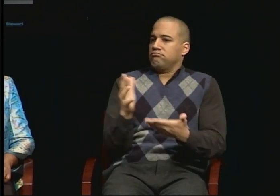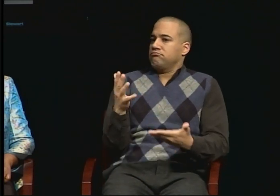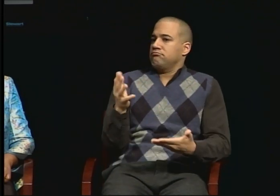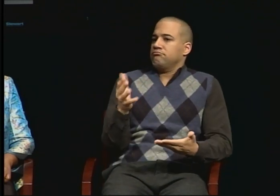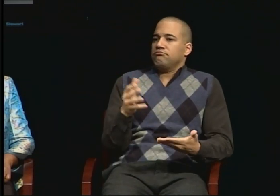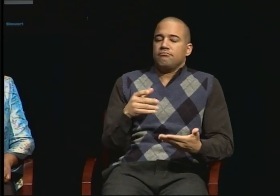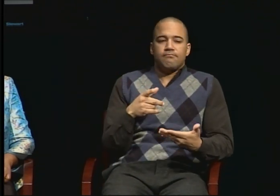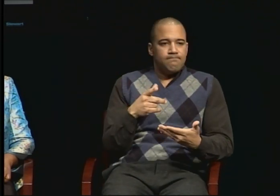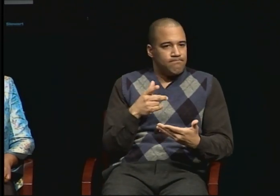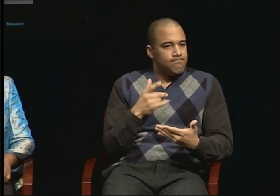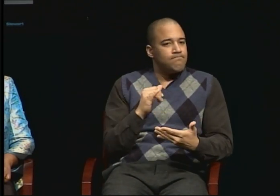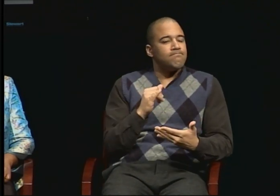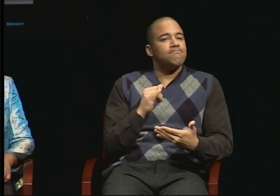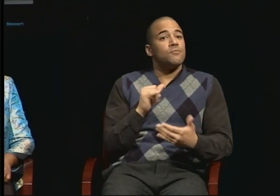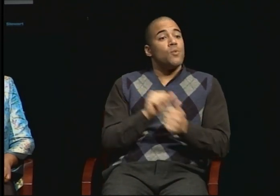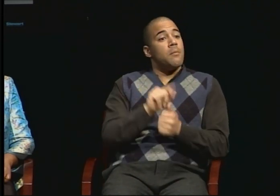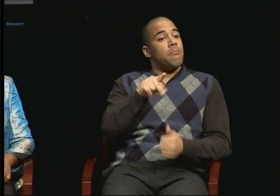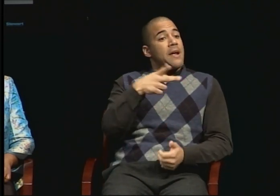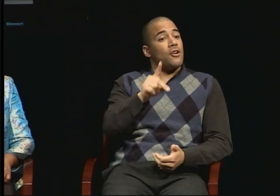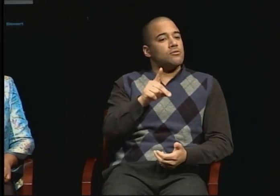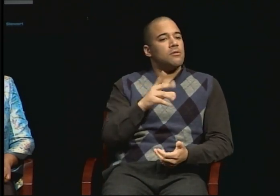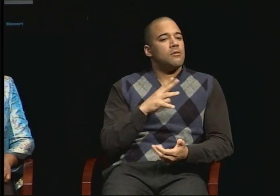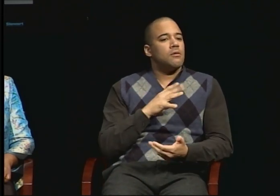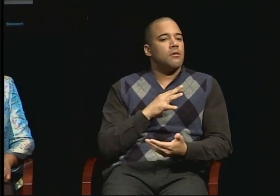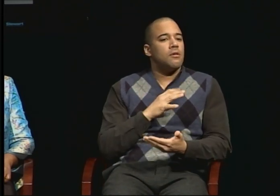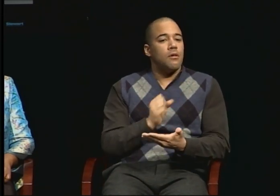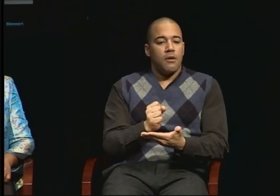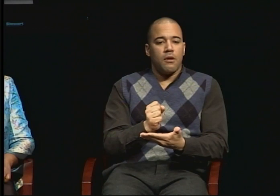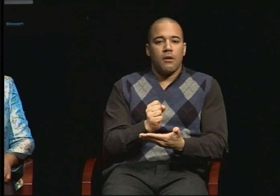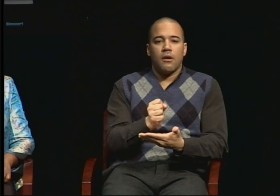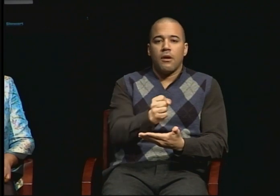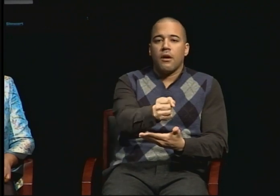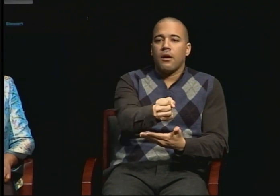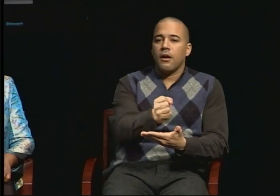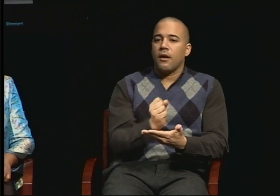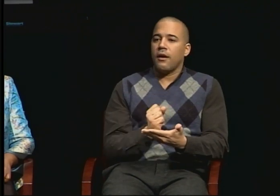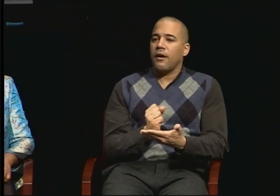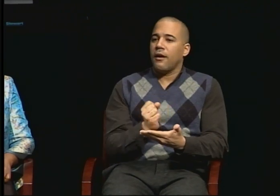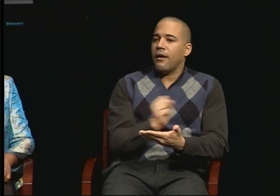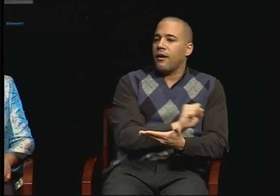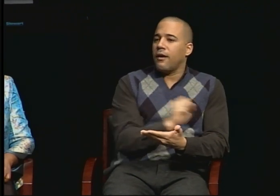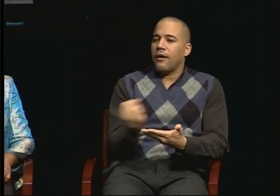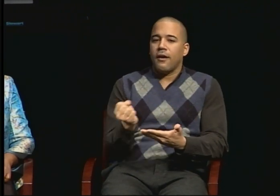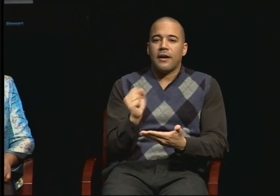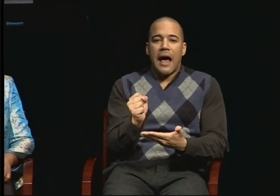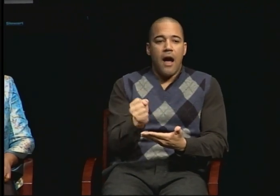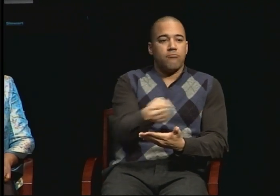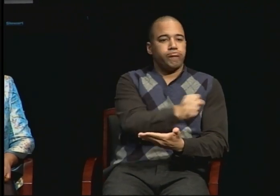that you would like to go. It doesn't matter. There's no restrictions. You have opportunities to flow in whatever direction